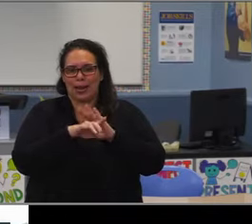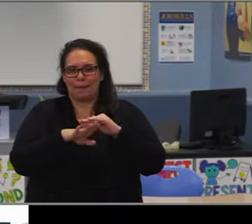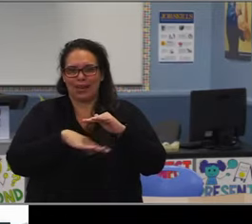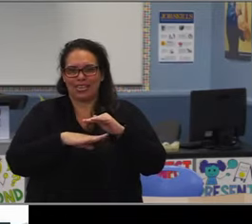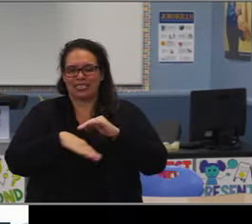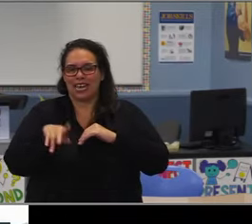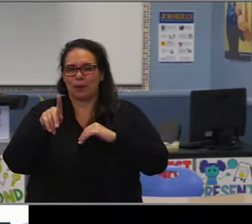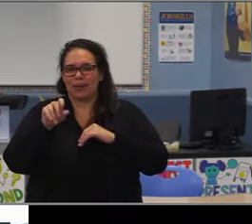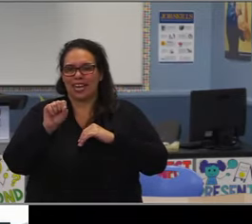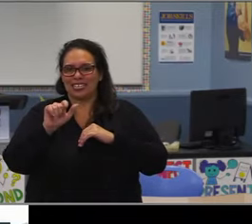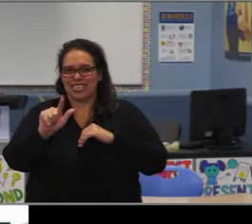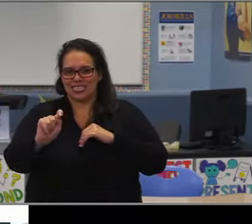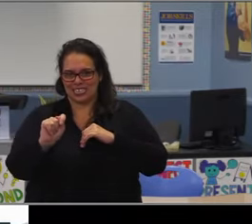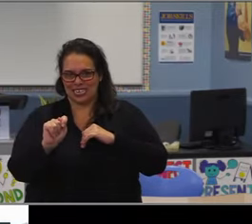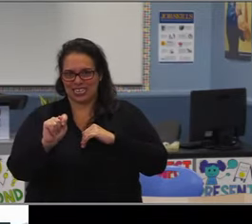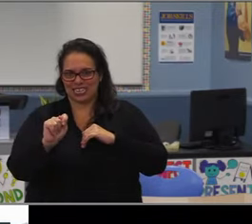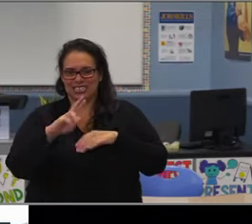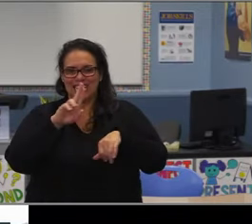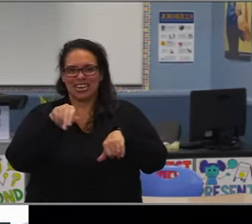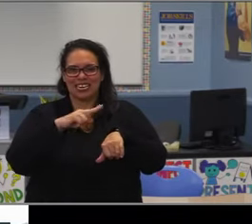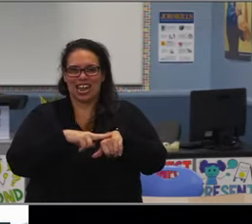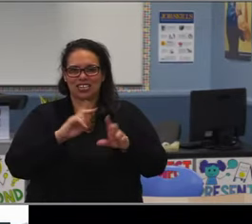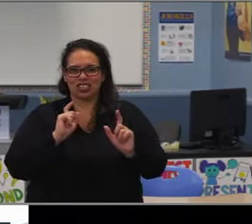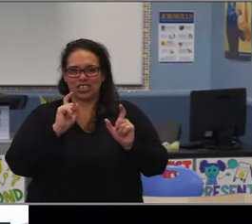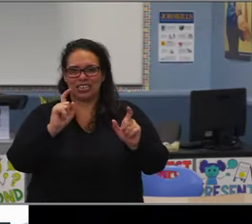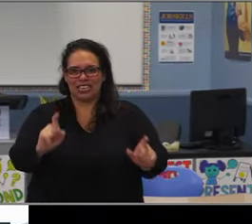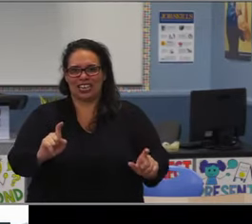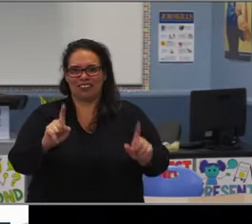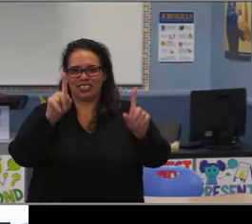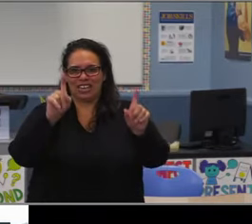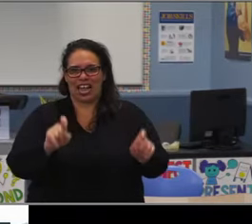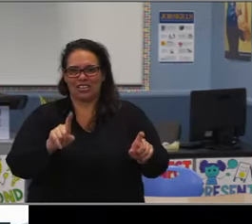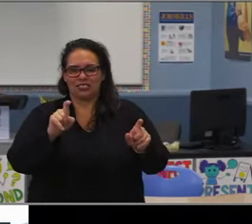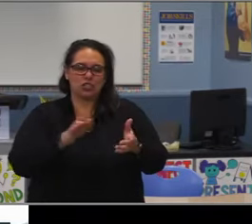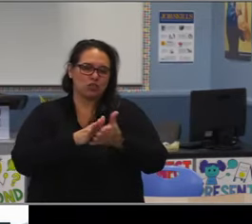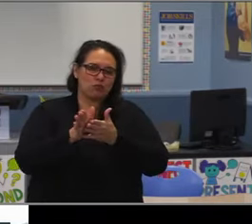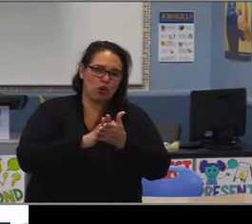So regarding GPA, I'm sorry,